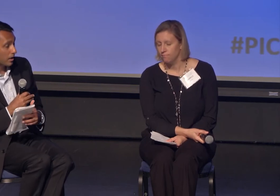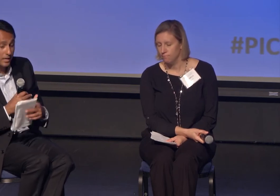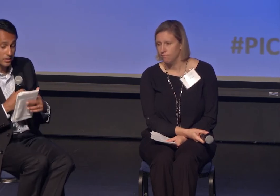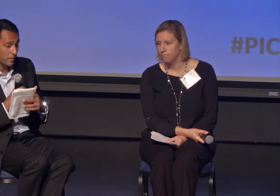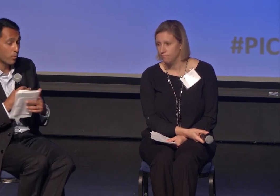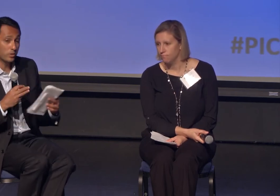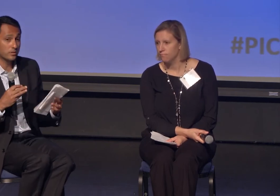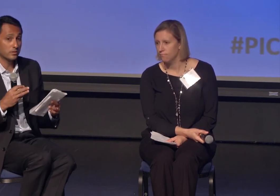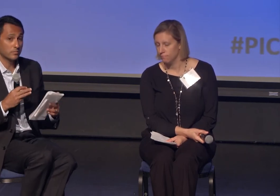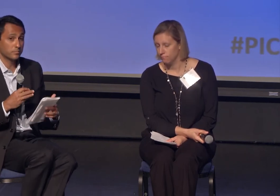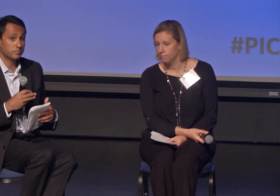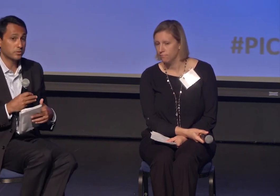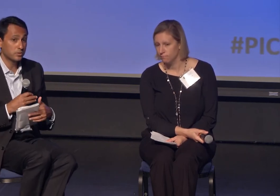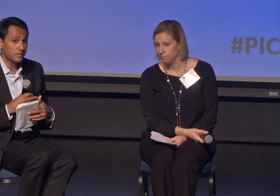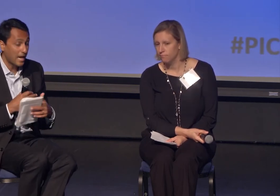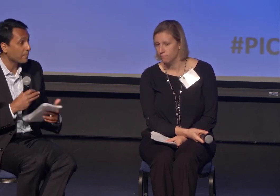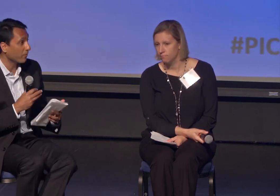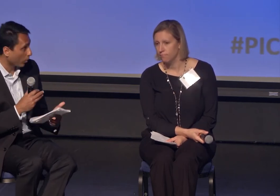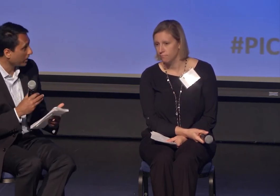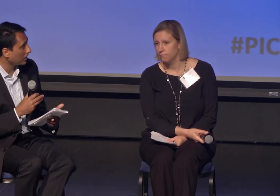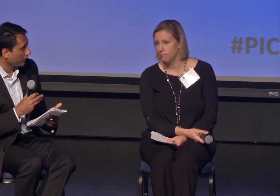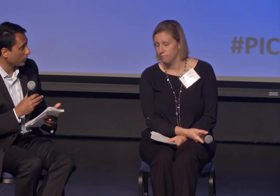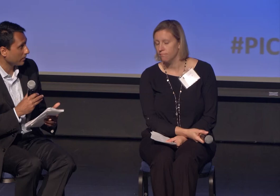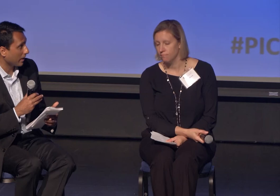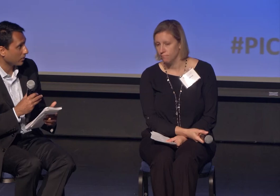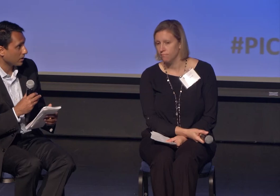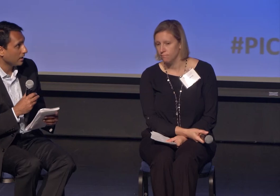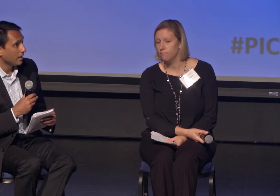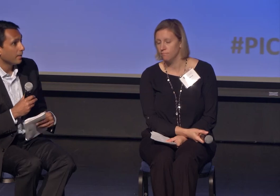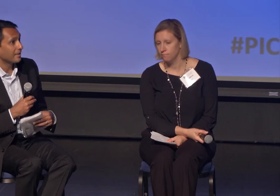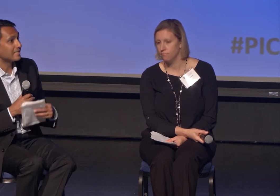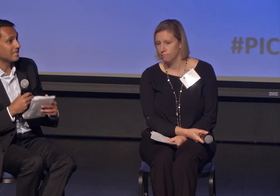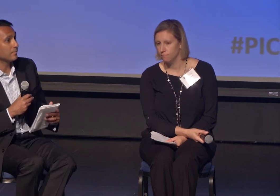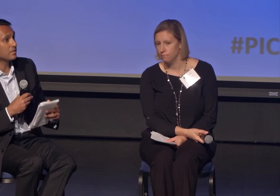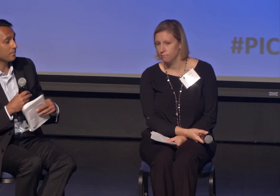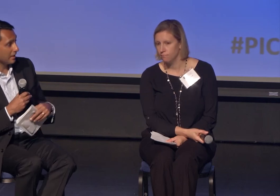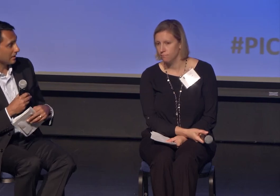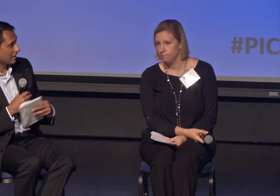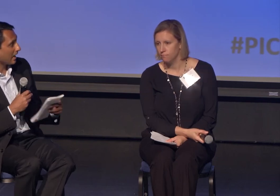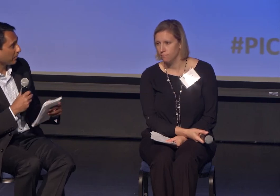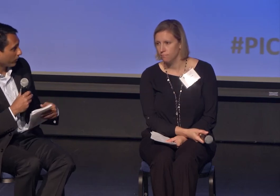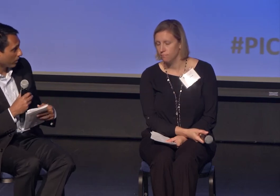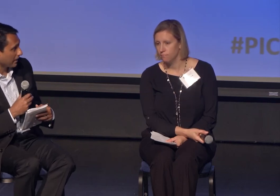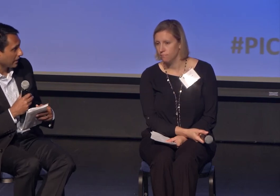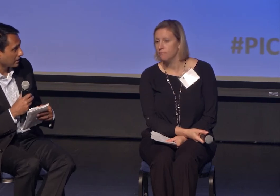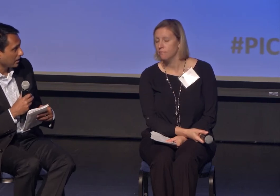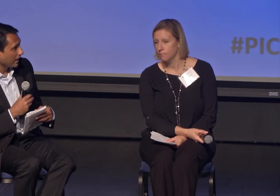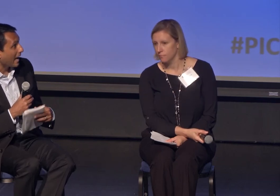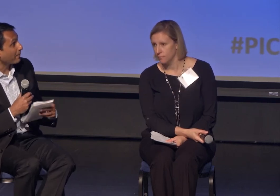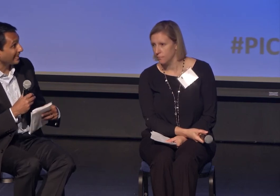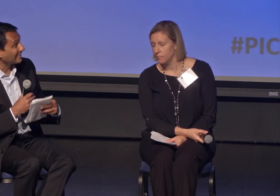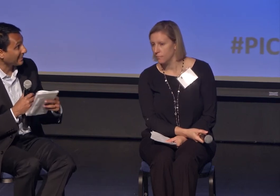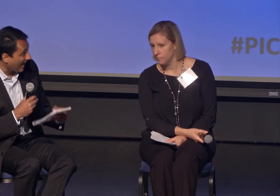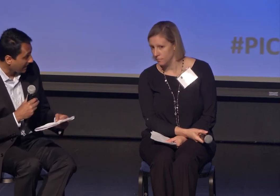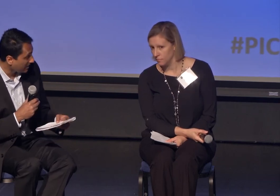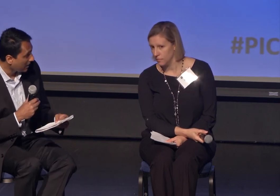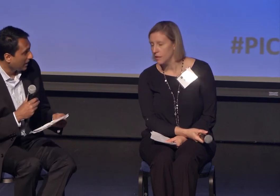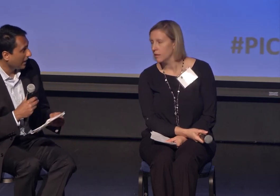It's an important type of work in a diverse democracy, but it seems to me that the type of work that is happening less is,